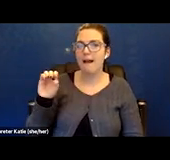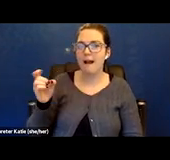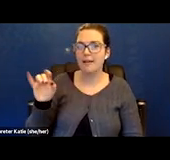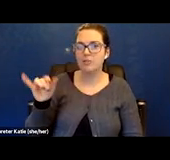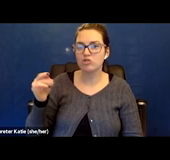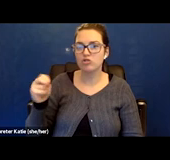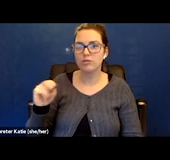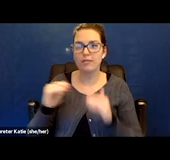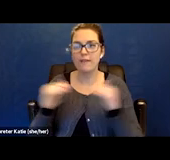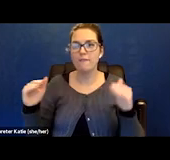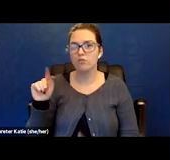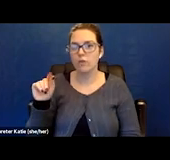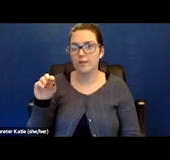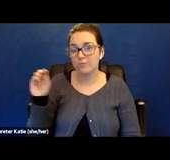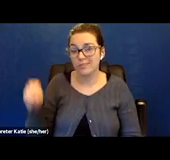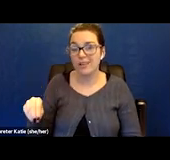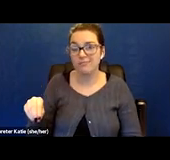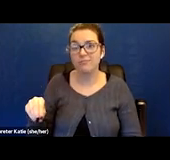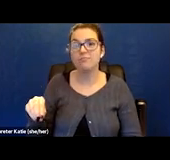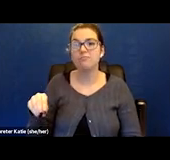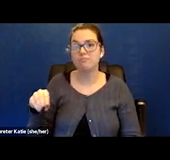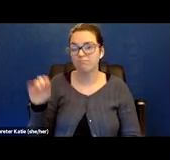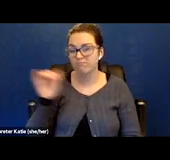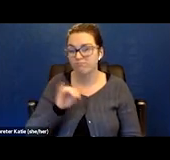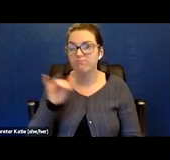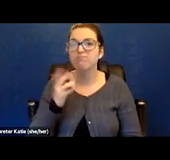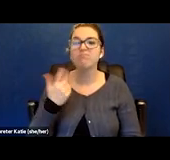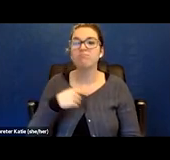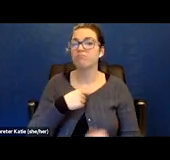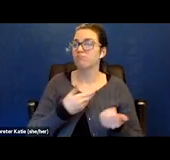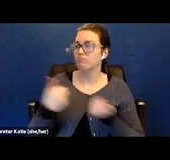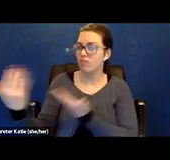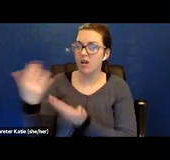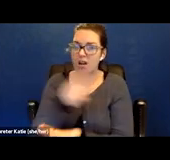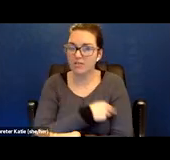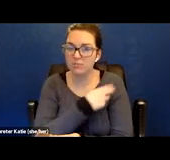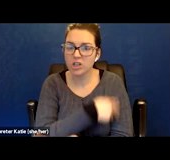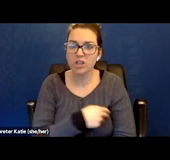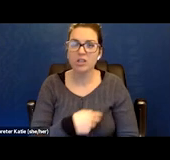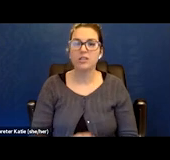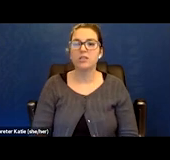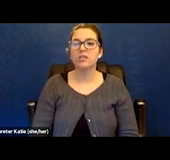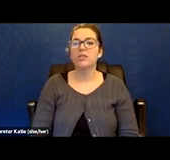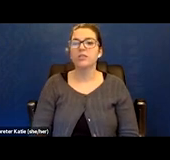I was in four different medical units, hospitals. LifeFlighted from one to another.